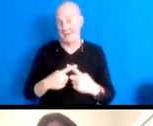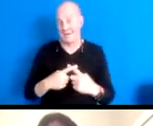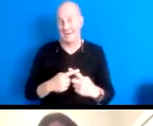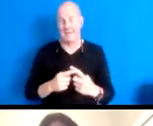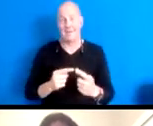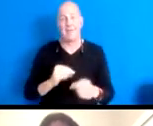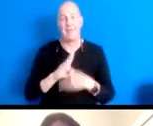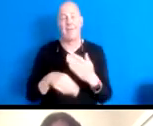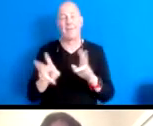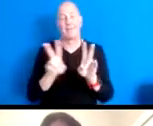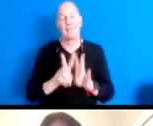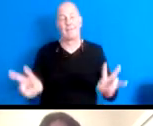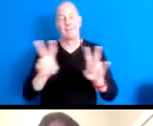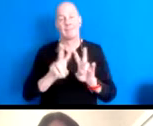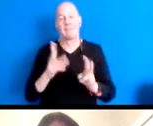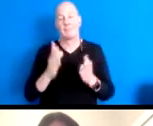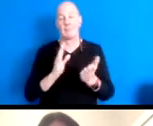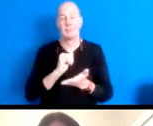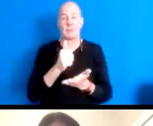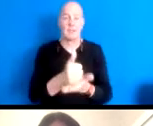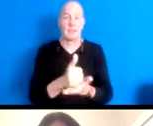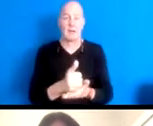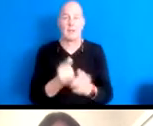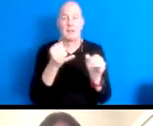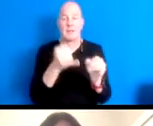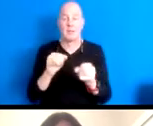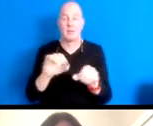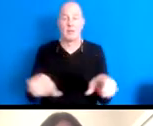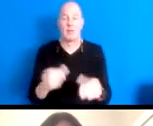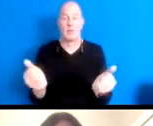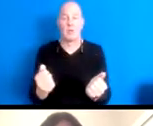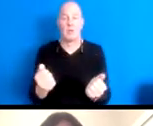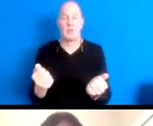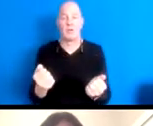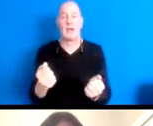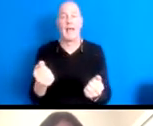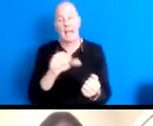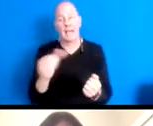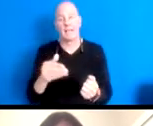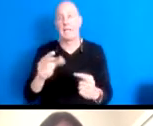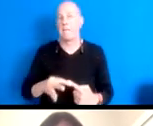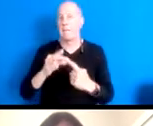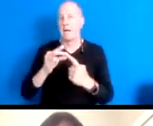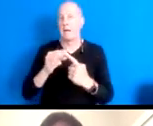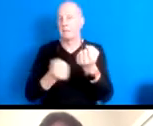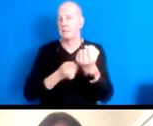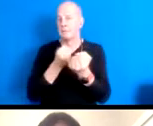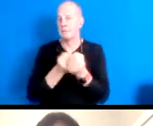16:24:48 uphold the individual to do anything. but uphold the individual. 16:24:51 Next slide.